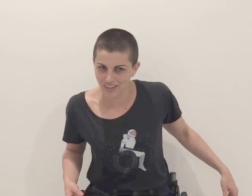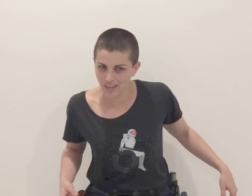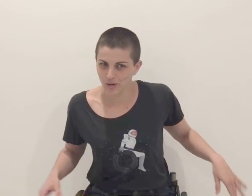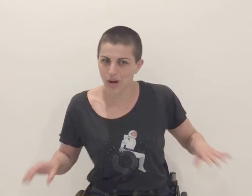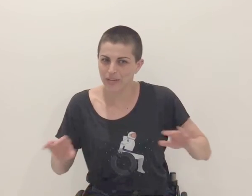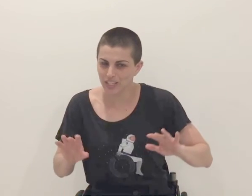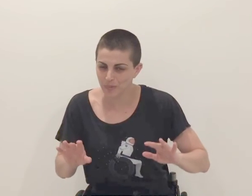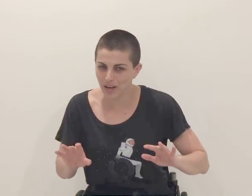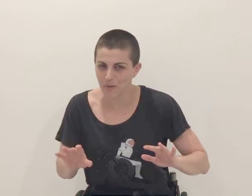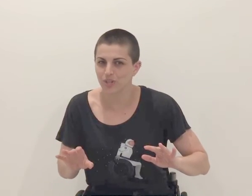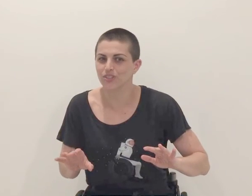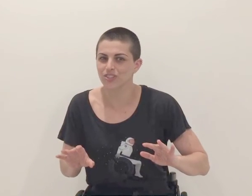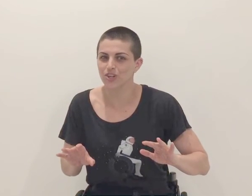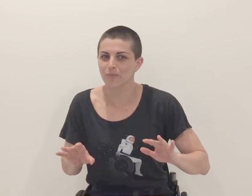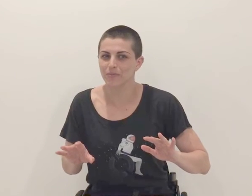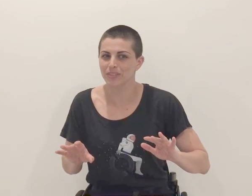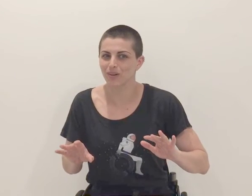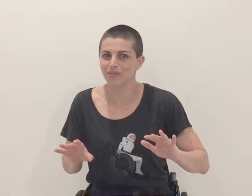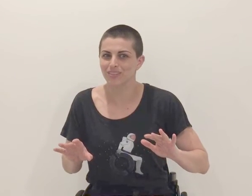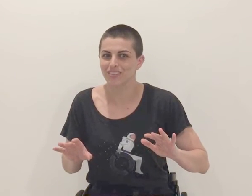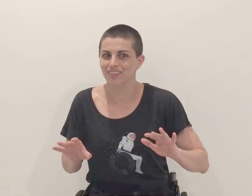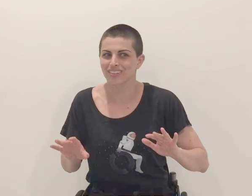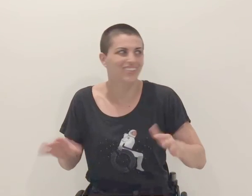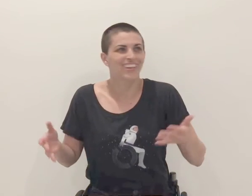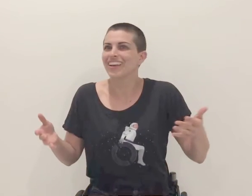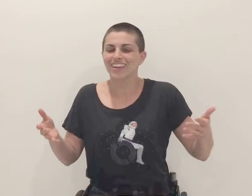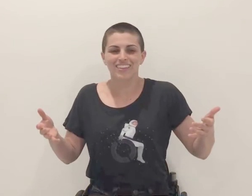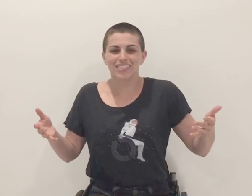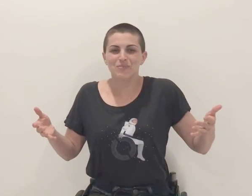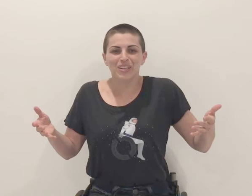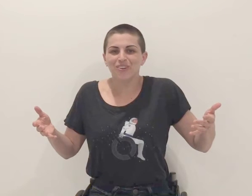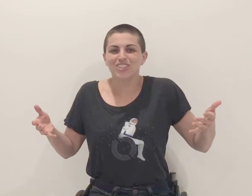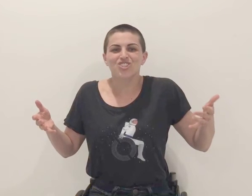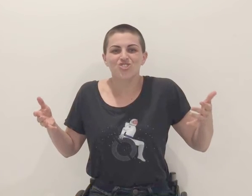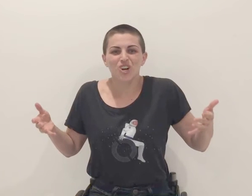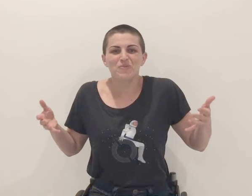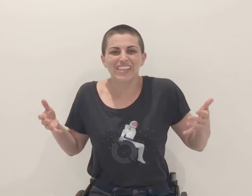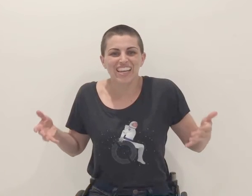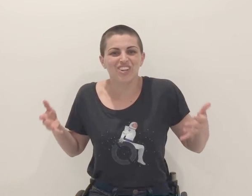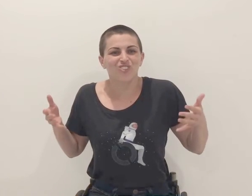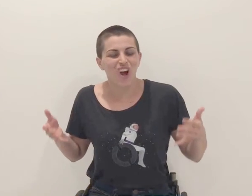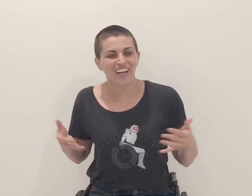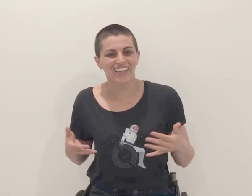grabbing nearby objects to stop themselves. The similarity struck me like a rocket: